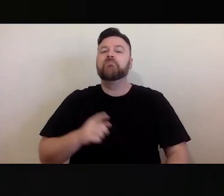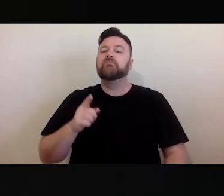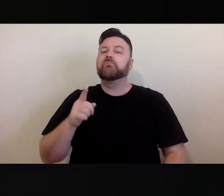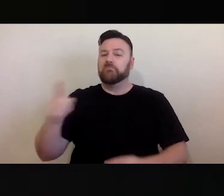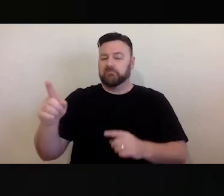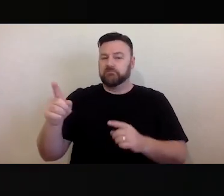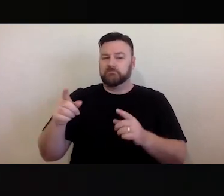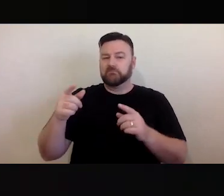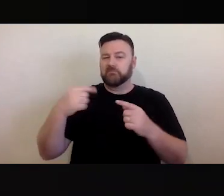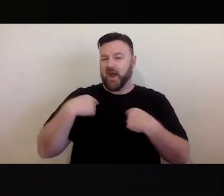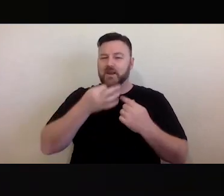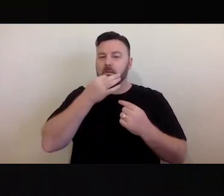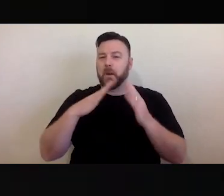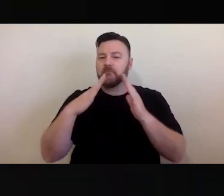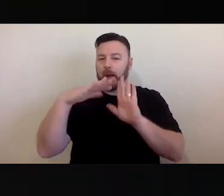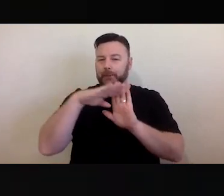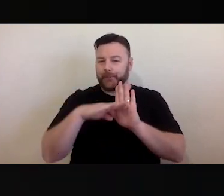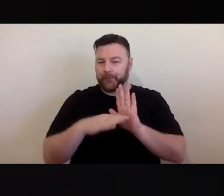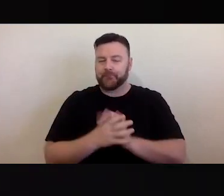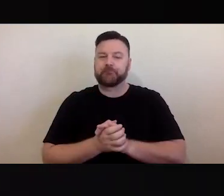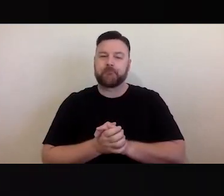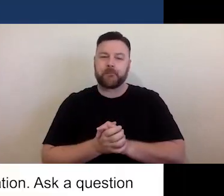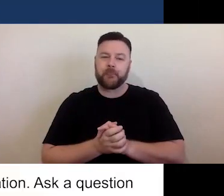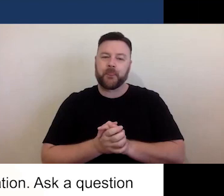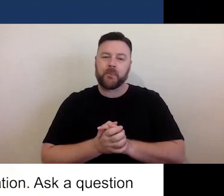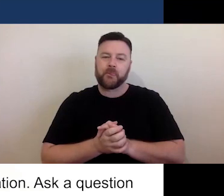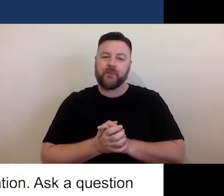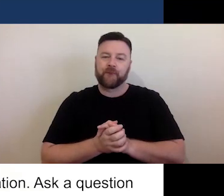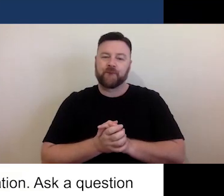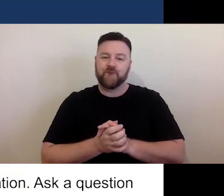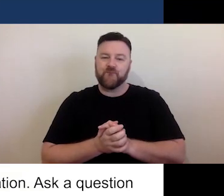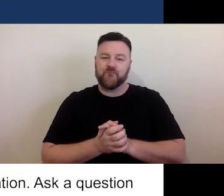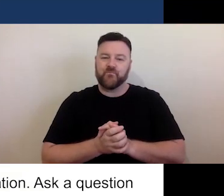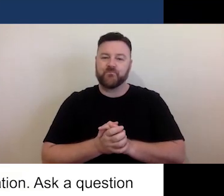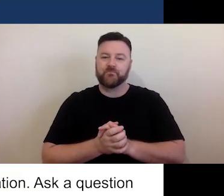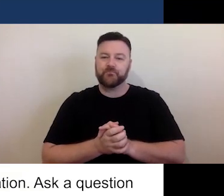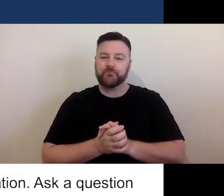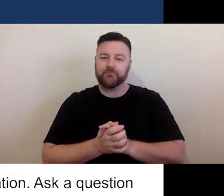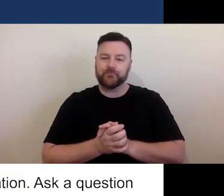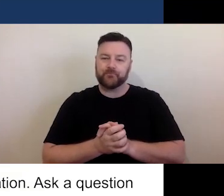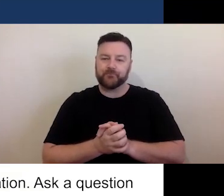A quick recap on some of our housekeeping features for today's session.